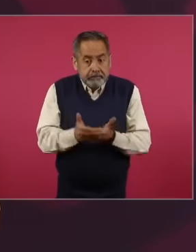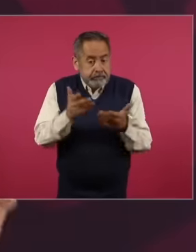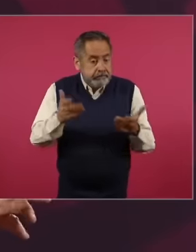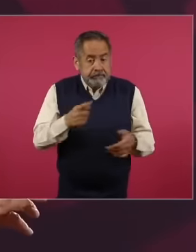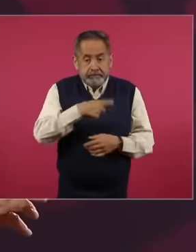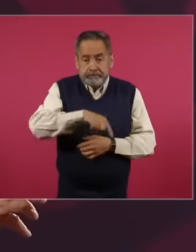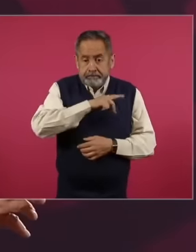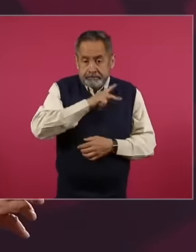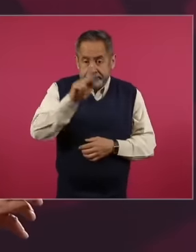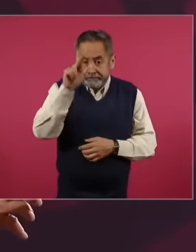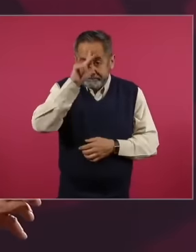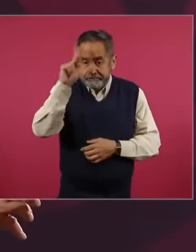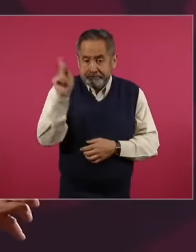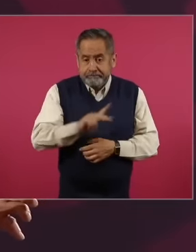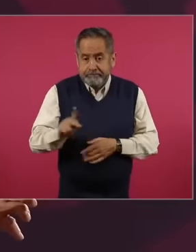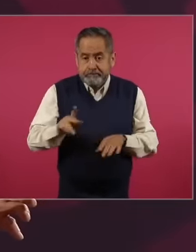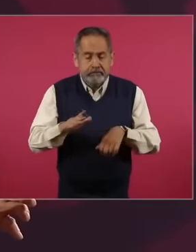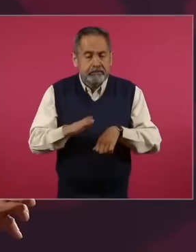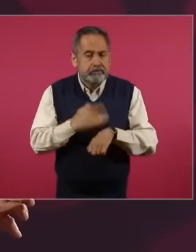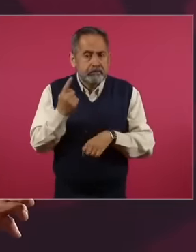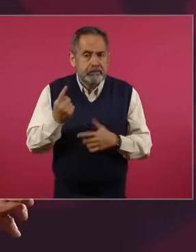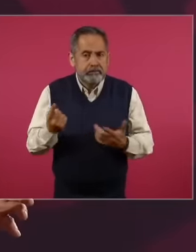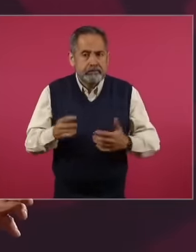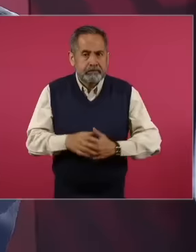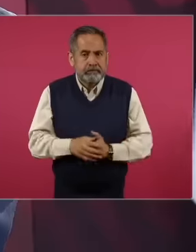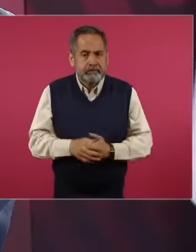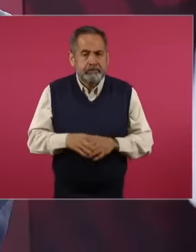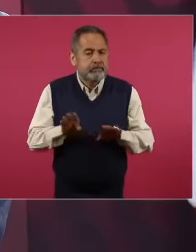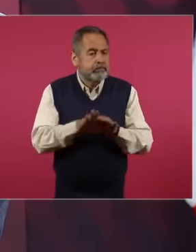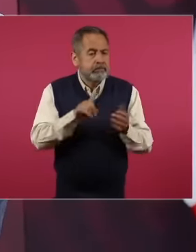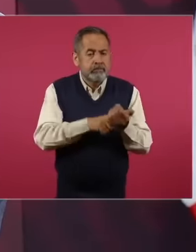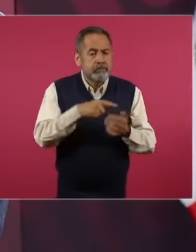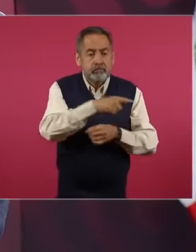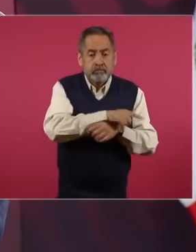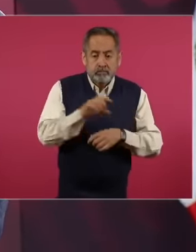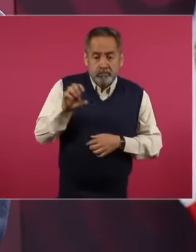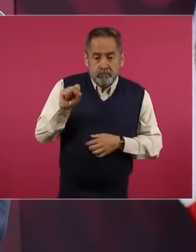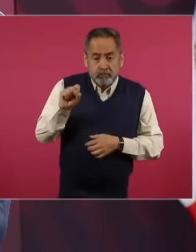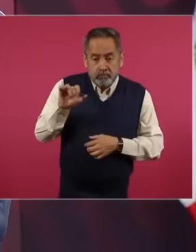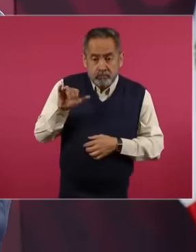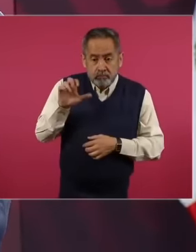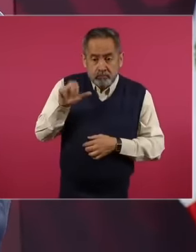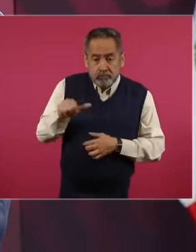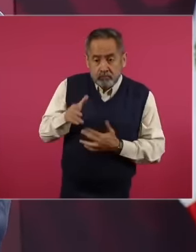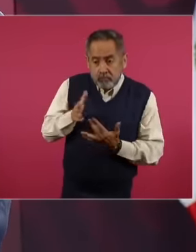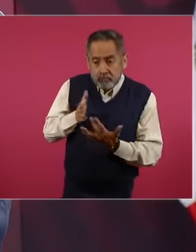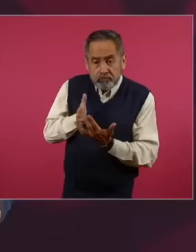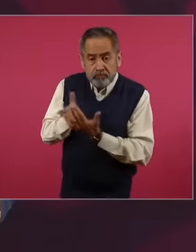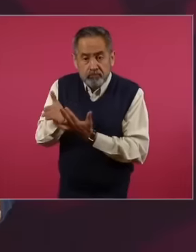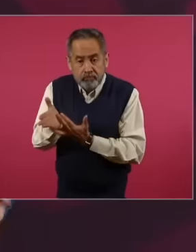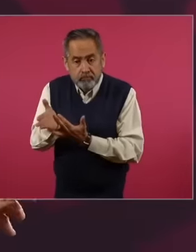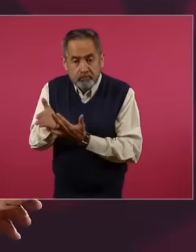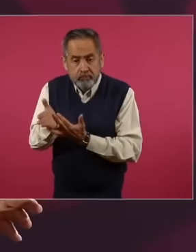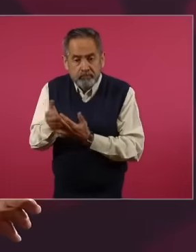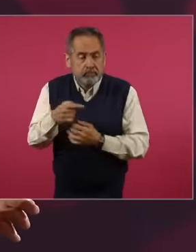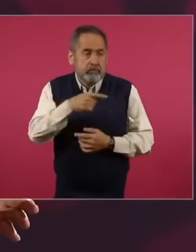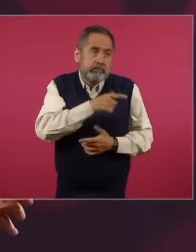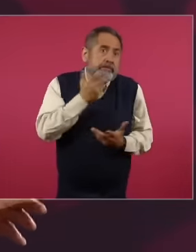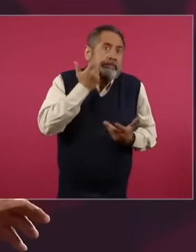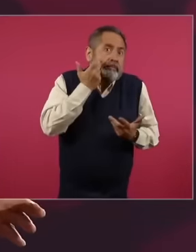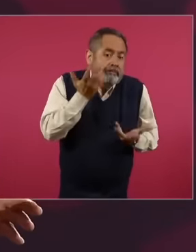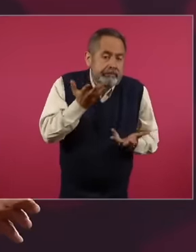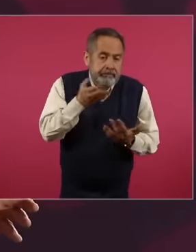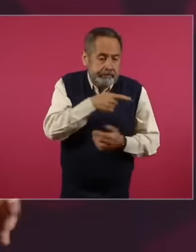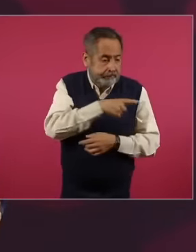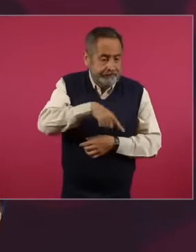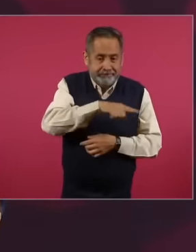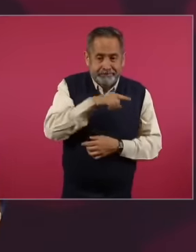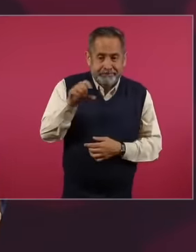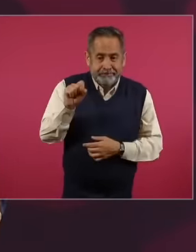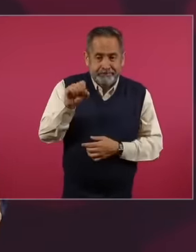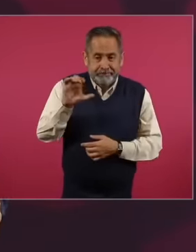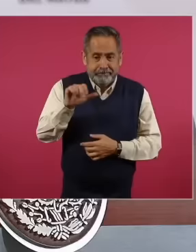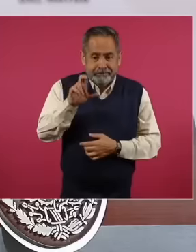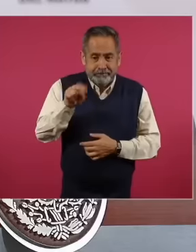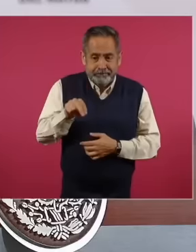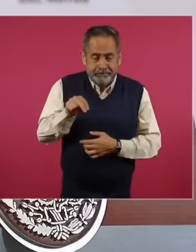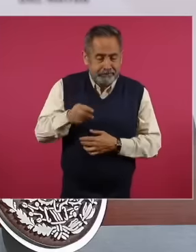because it is the intervention of the court or pretending that the court or the judiciary